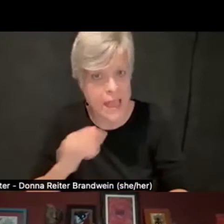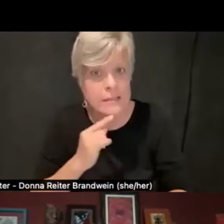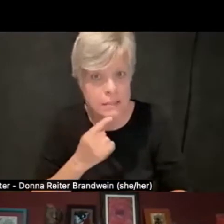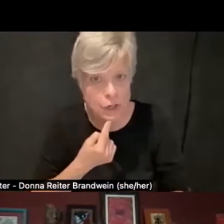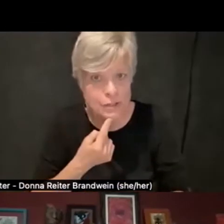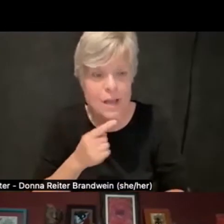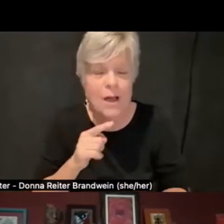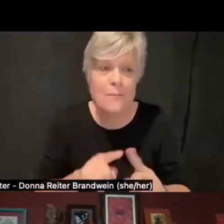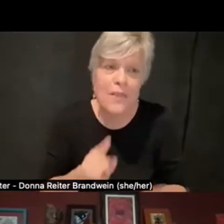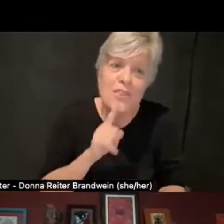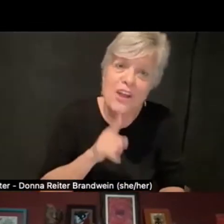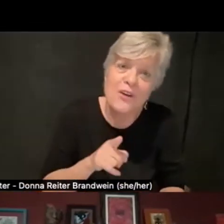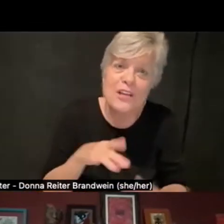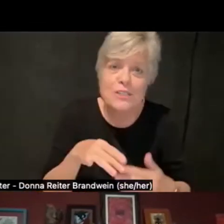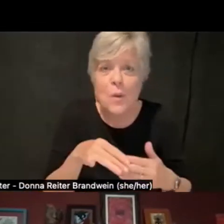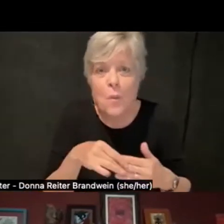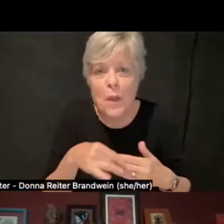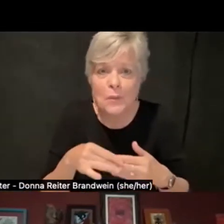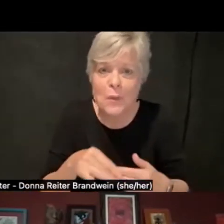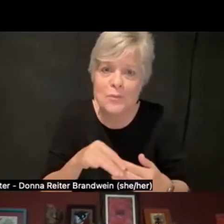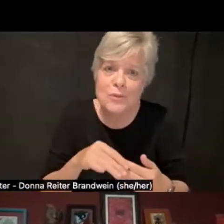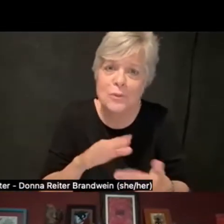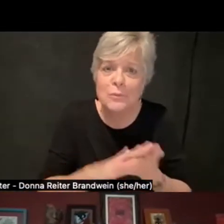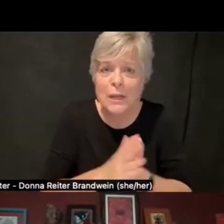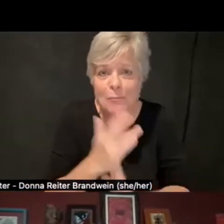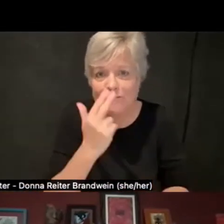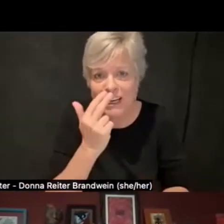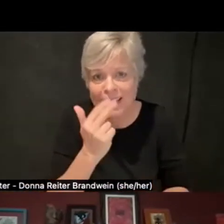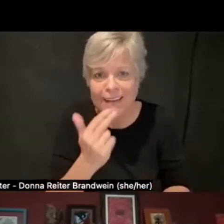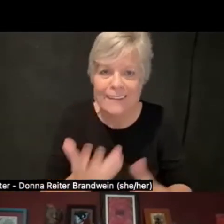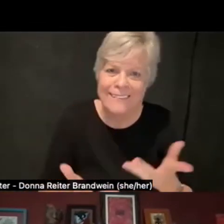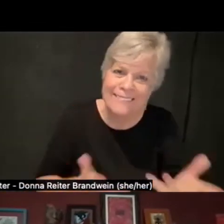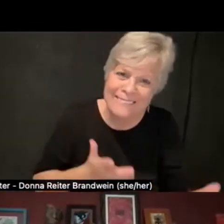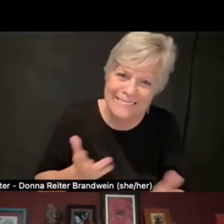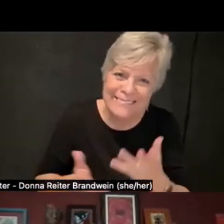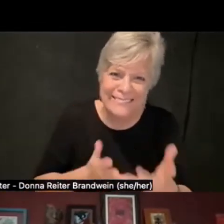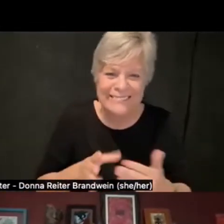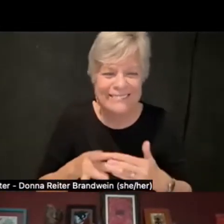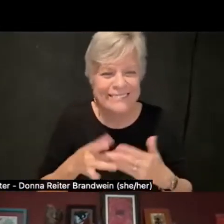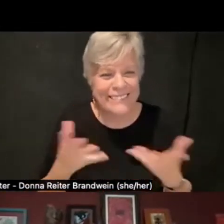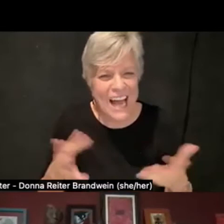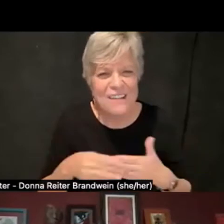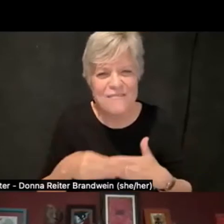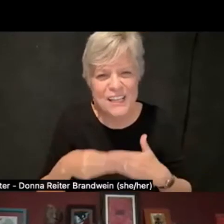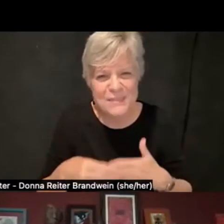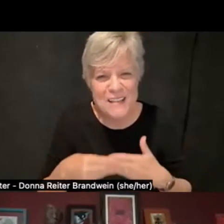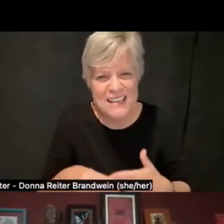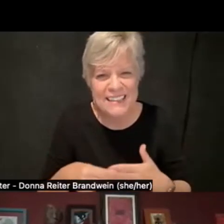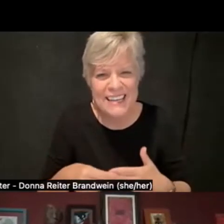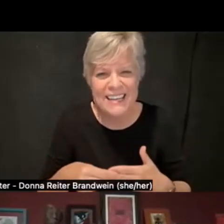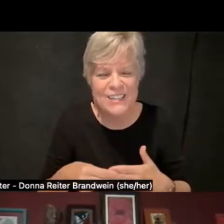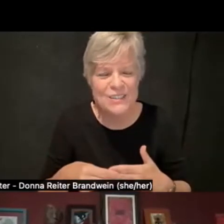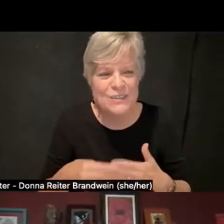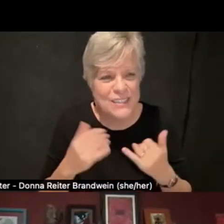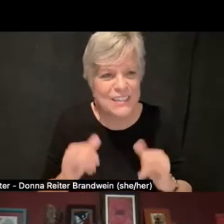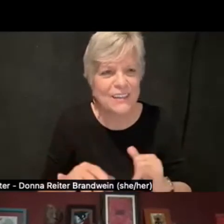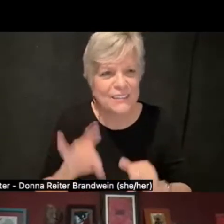there is wiggle room. There's plenty of room to still find humor